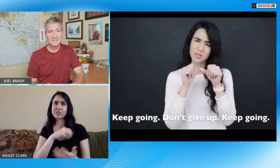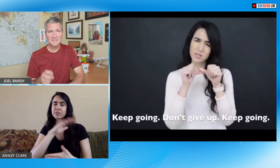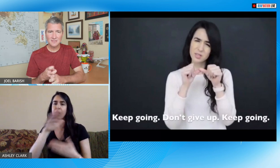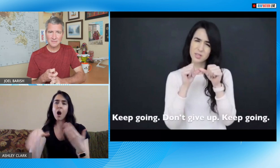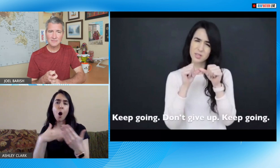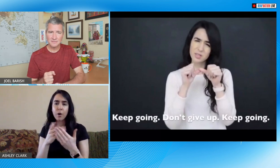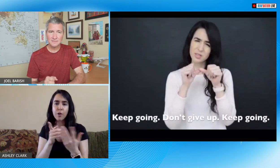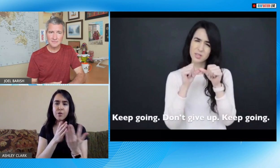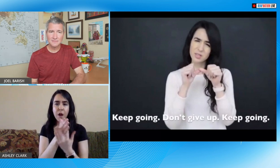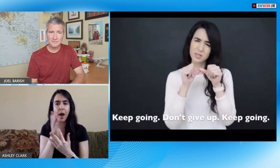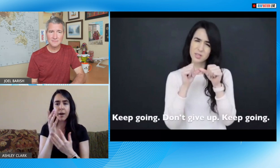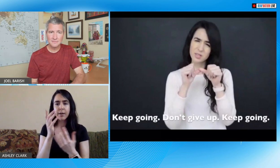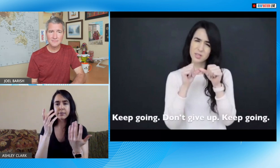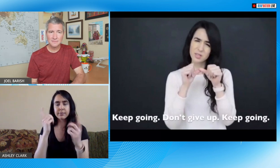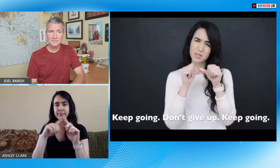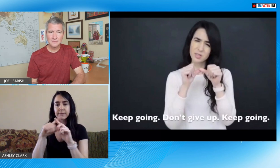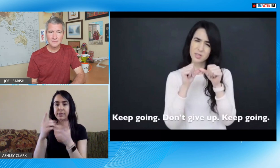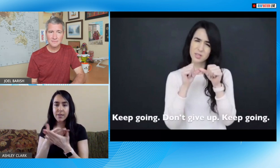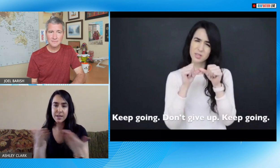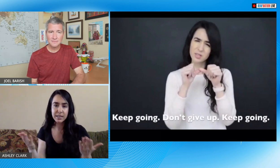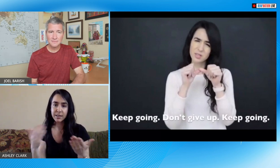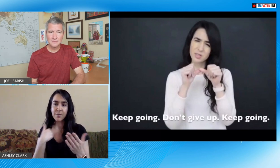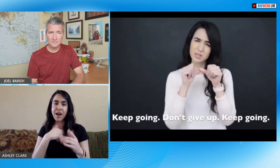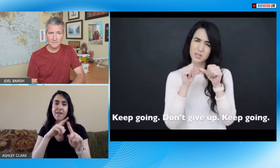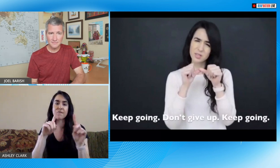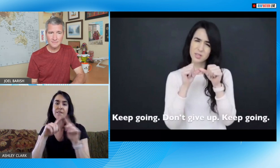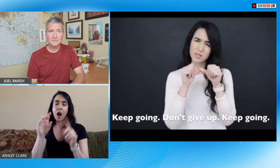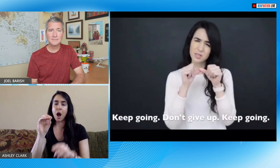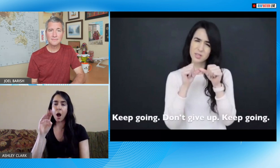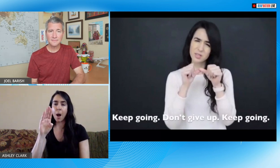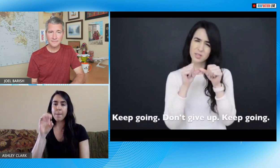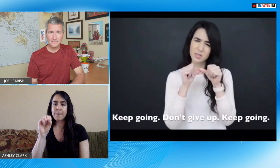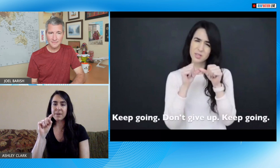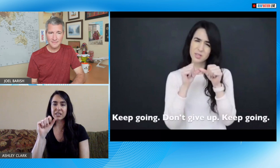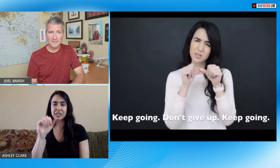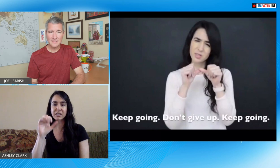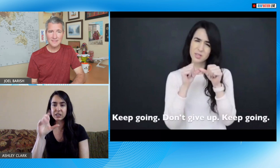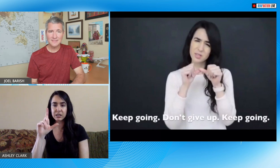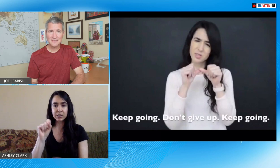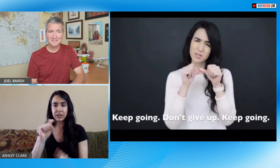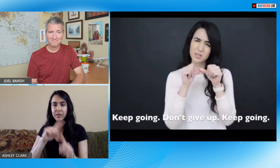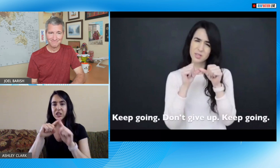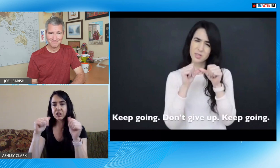life is hard for all of us and everyone goes through different obstacles and